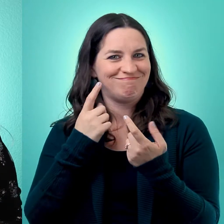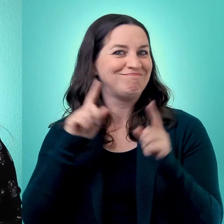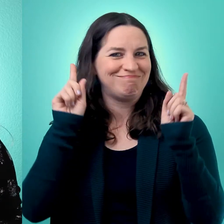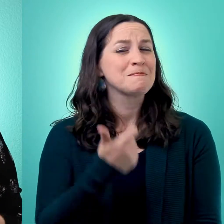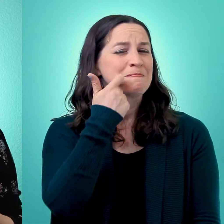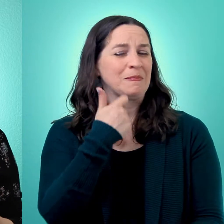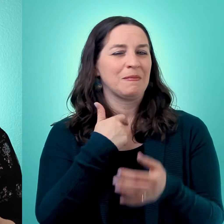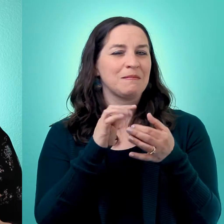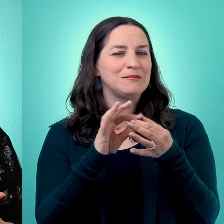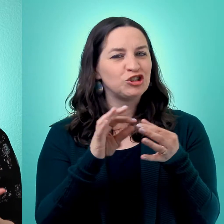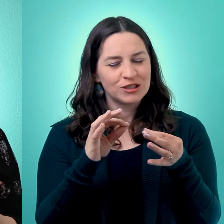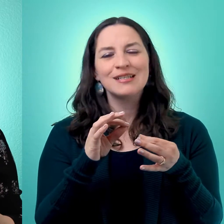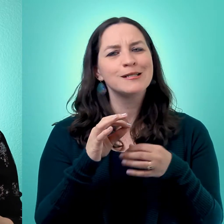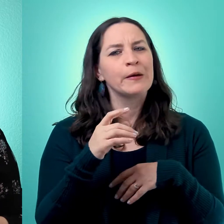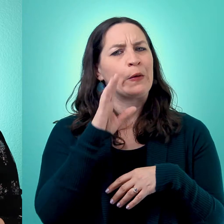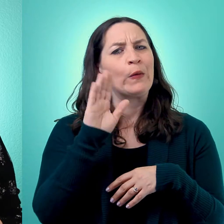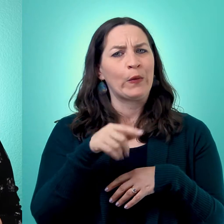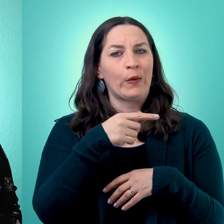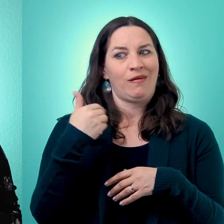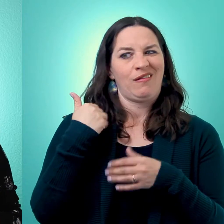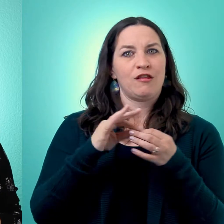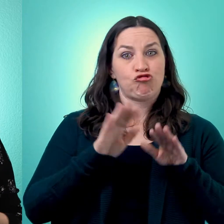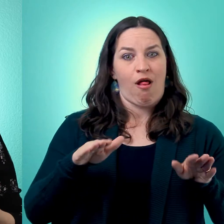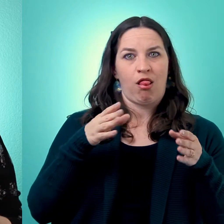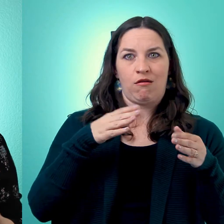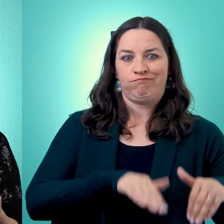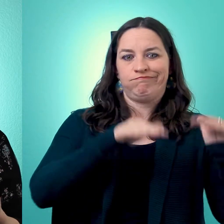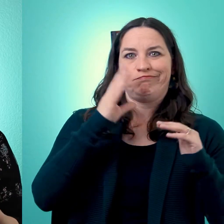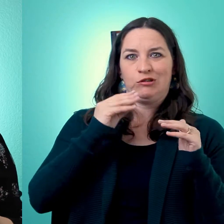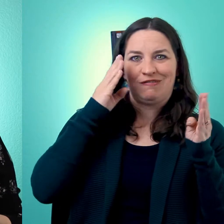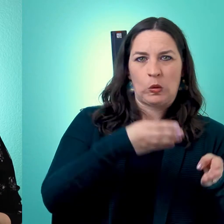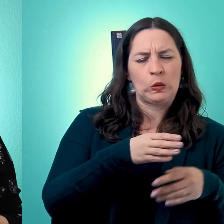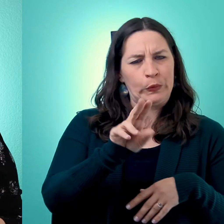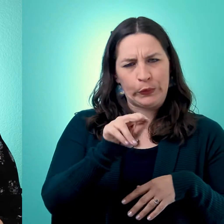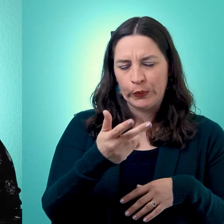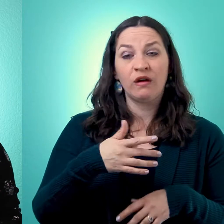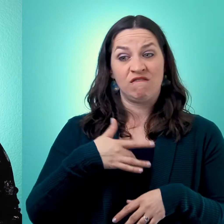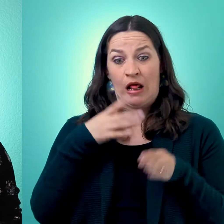pit. So like I mentioned, therapy doesn't have to focus on your childhood only or on your feelings